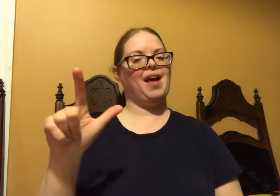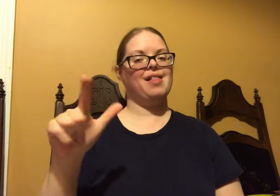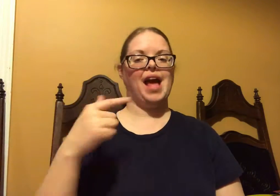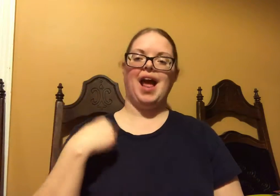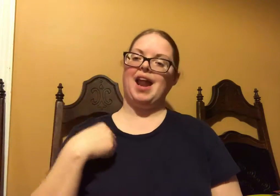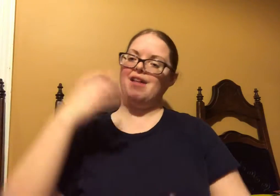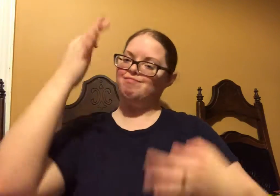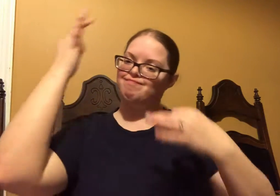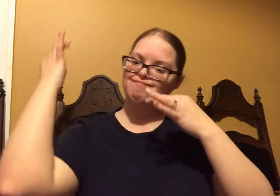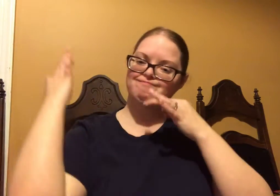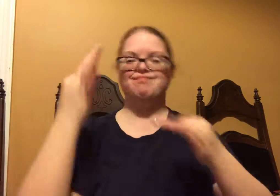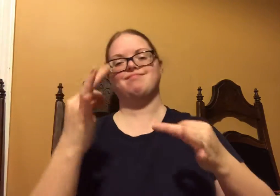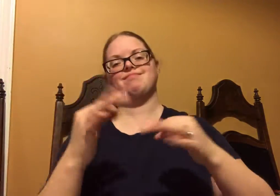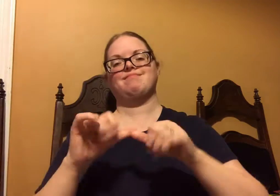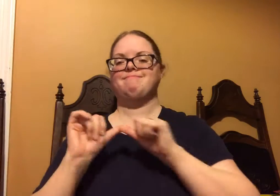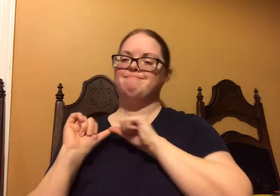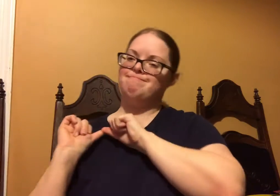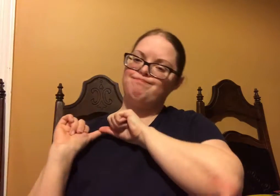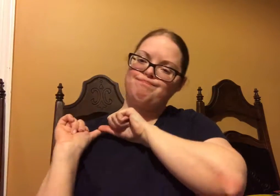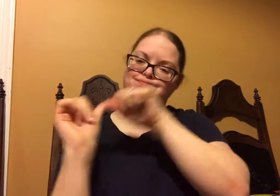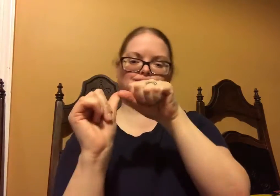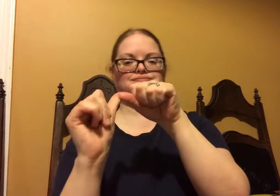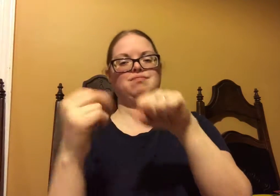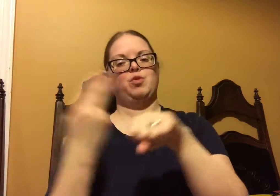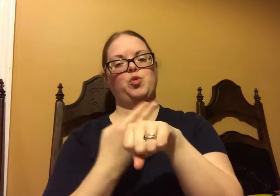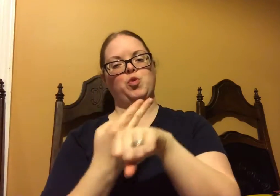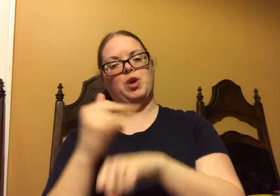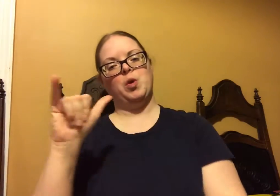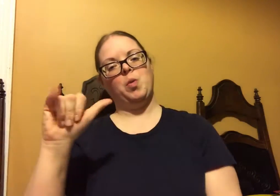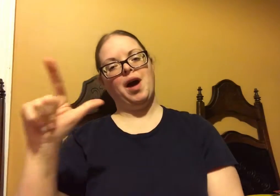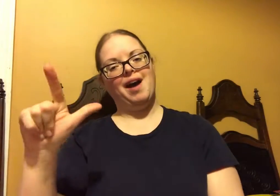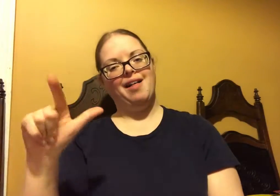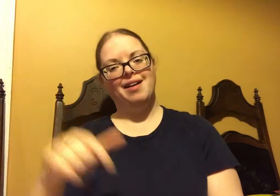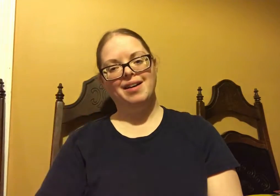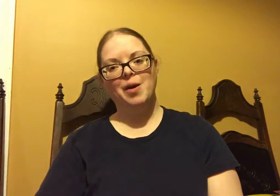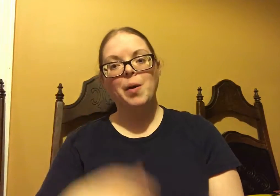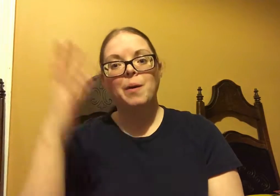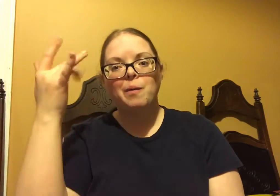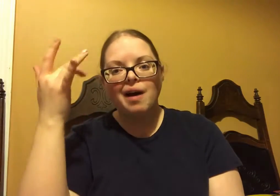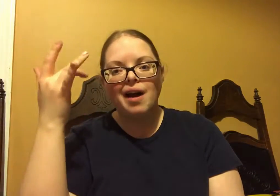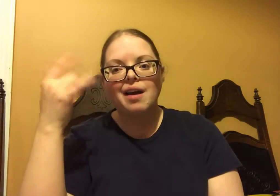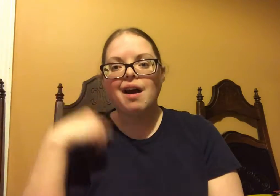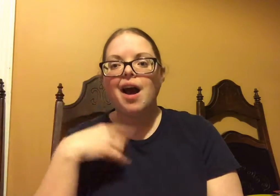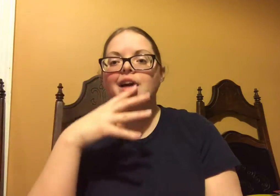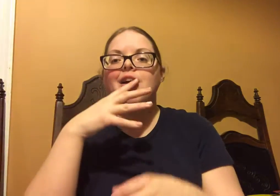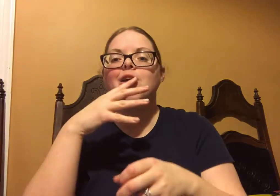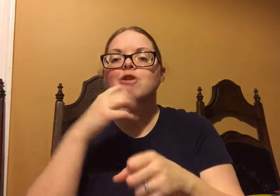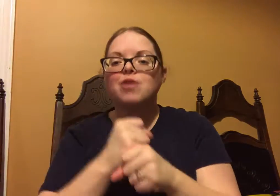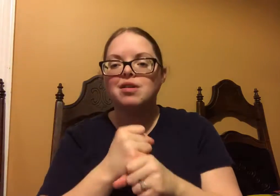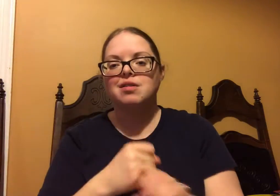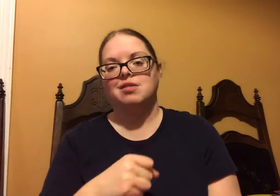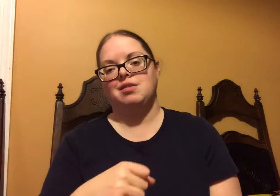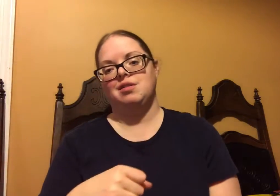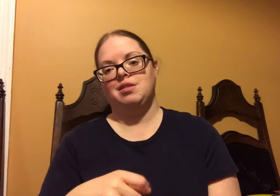I have bought Young Living, I have decided that I am going to continue with Young Living,